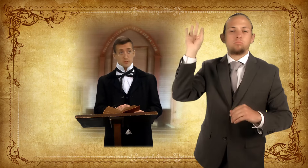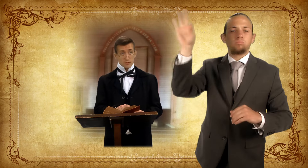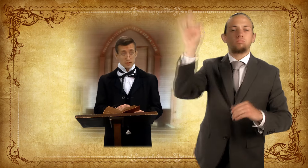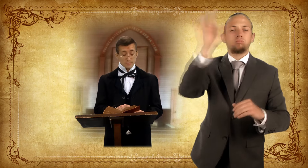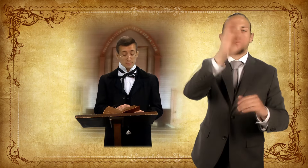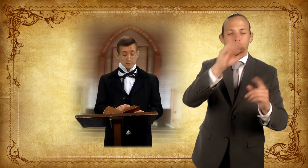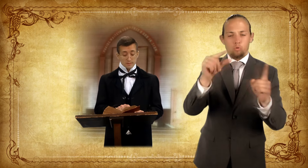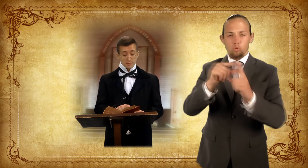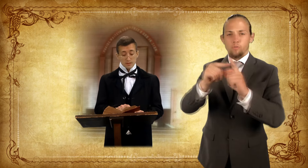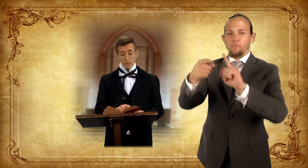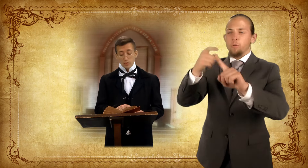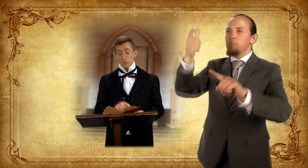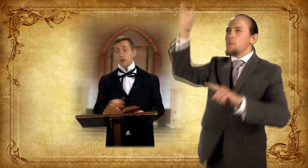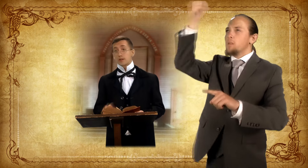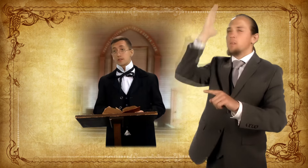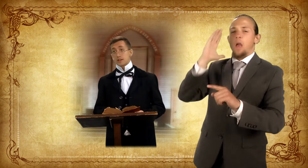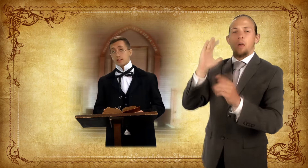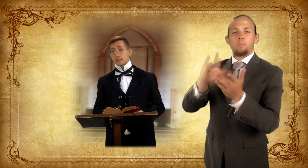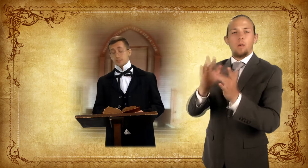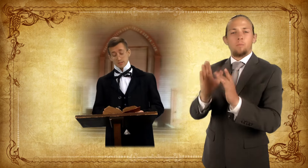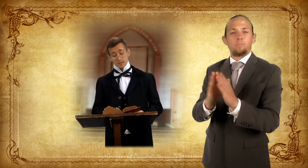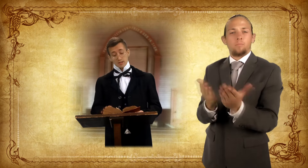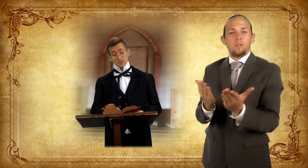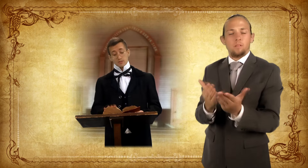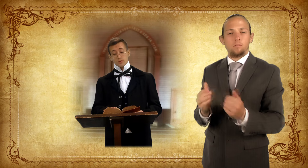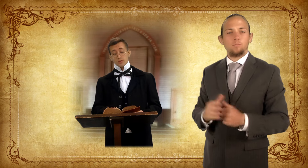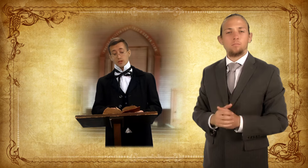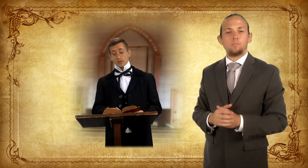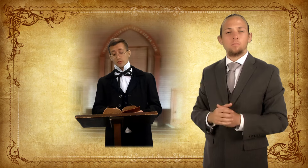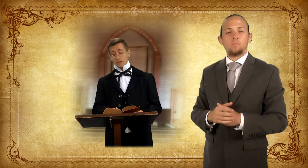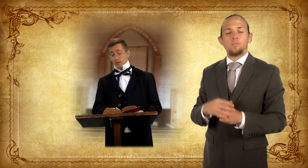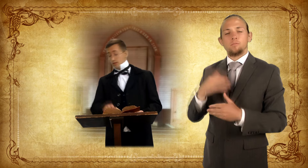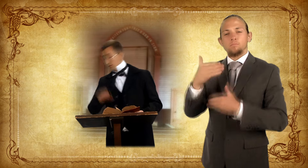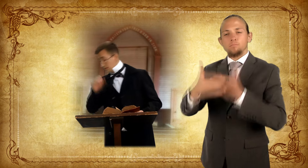He also traveled, telling stories and preaching the word of God.